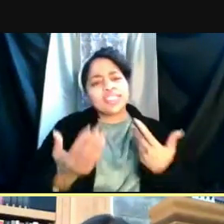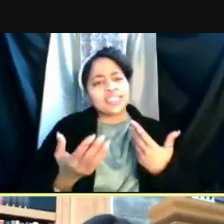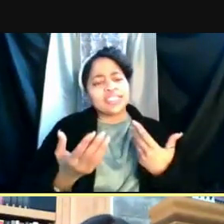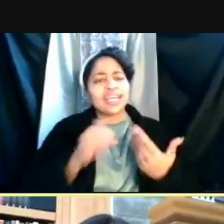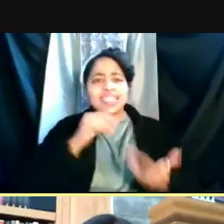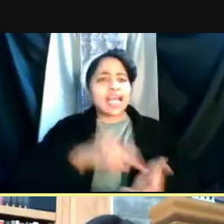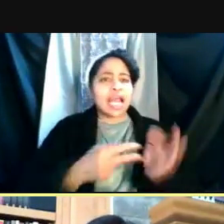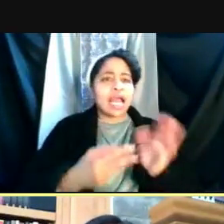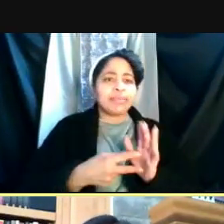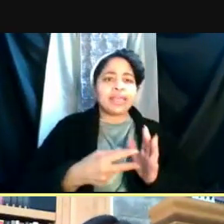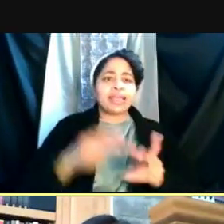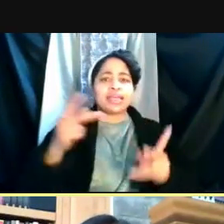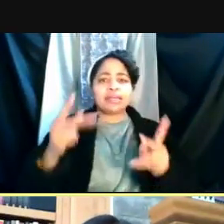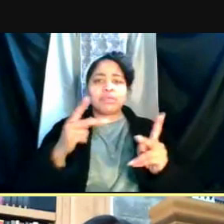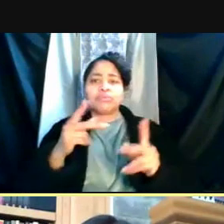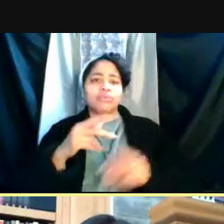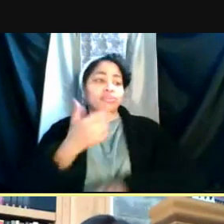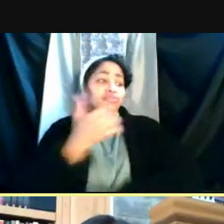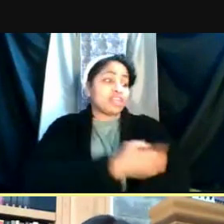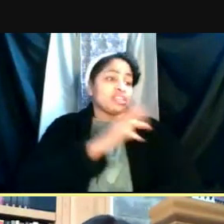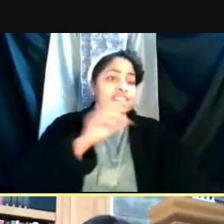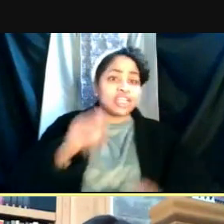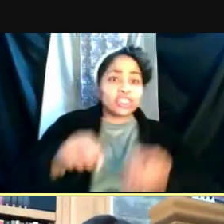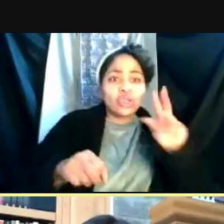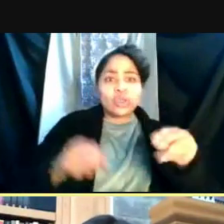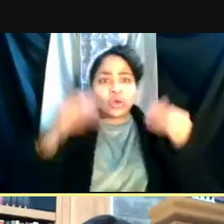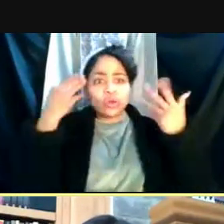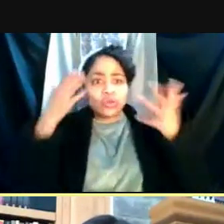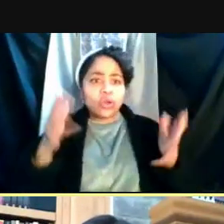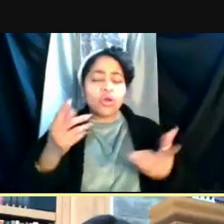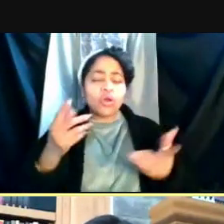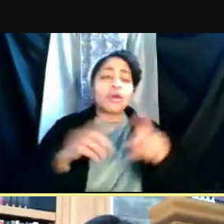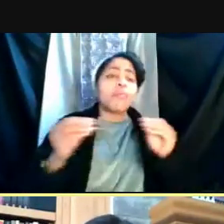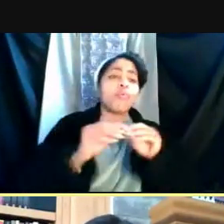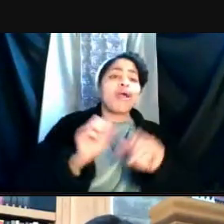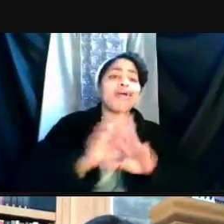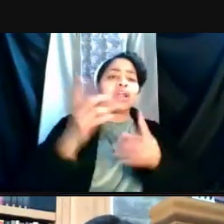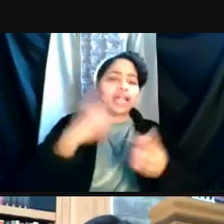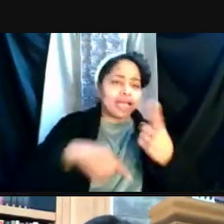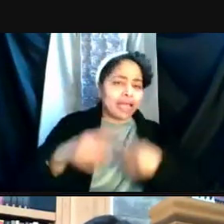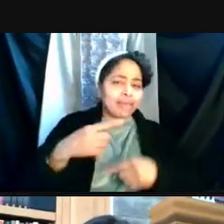have been fully vaccinated or not, but more clarity to come and-- - I just wanna follow up,